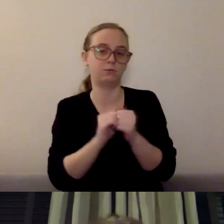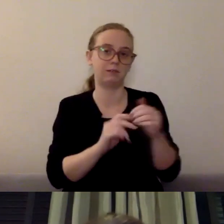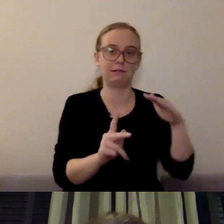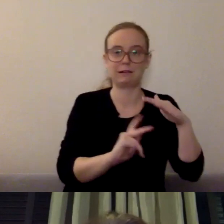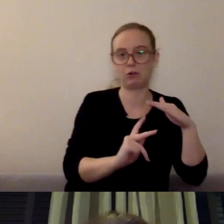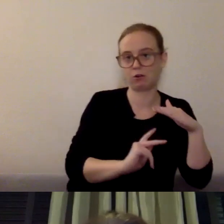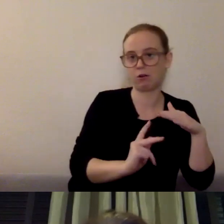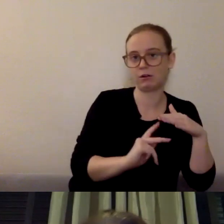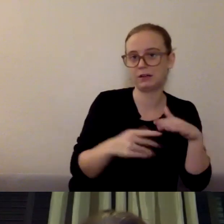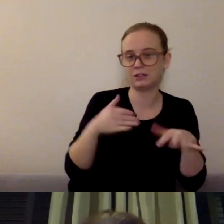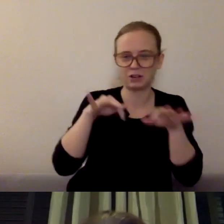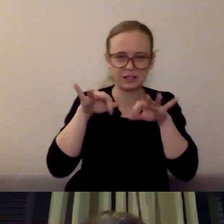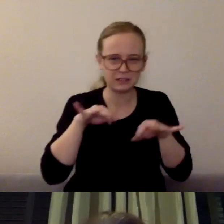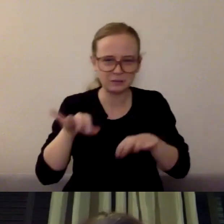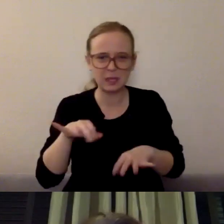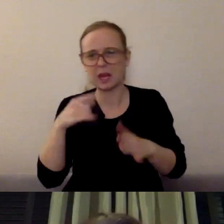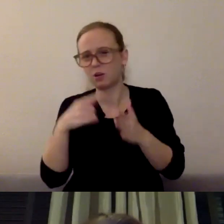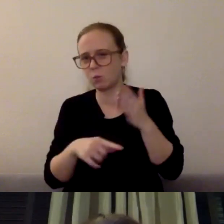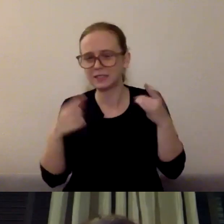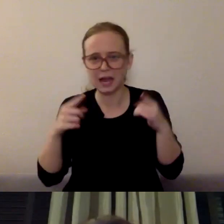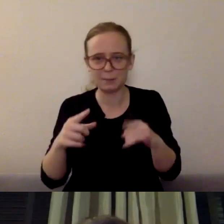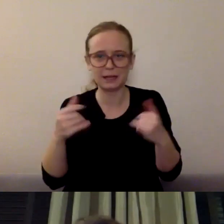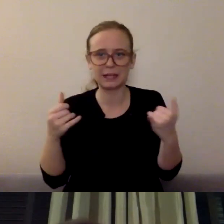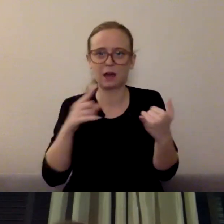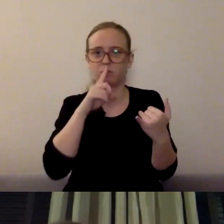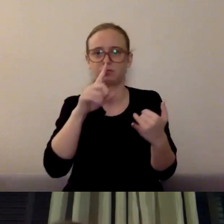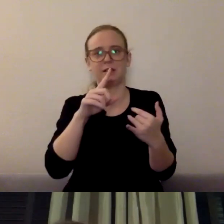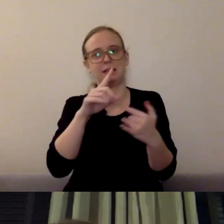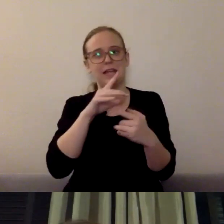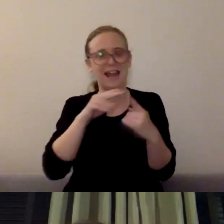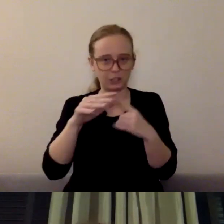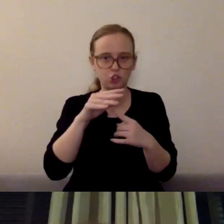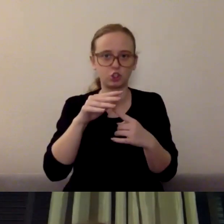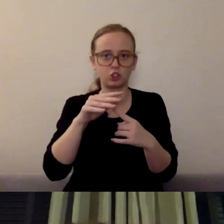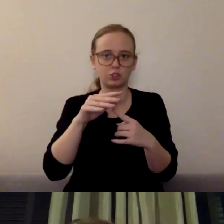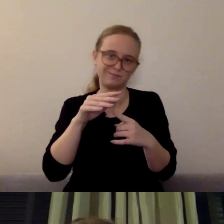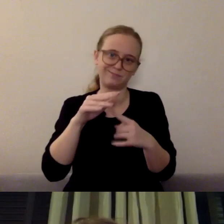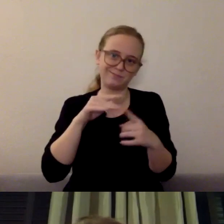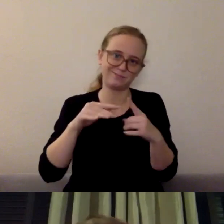in really age appropriate ways. Our 16 year old is a new driver,